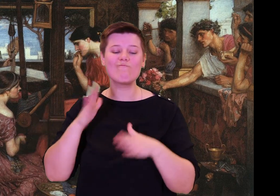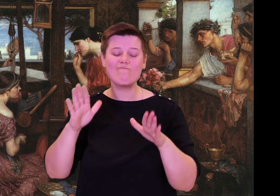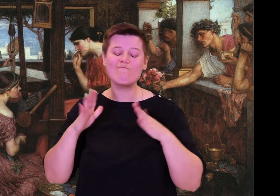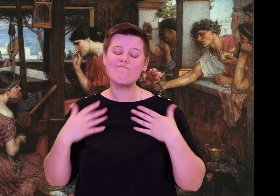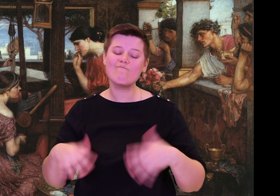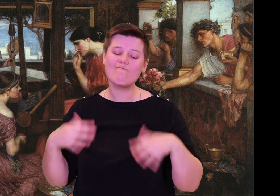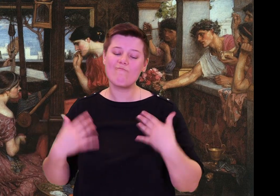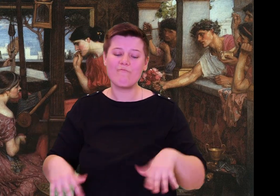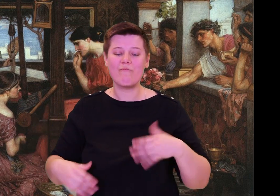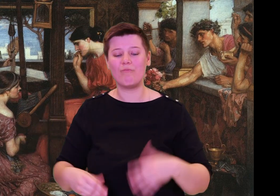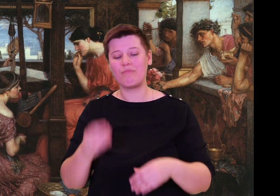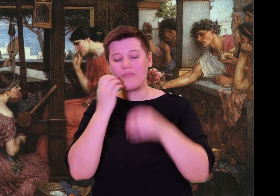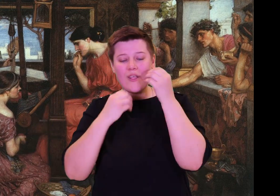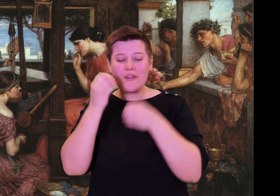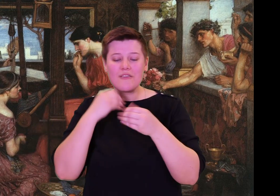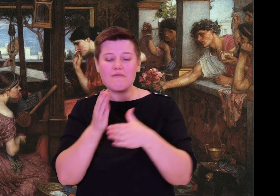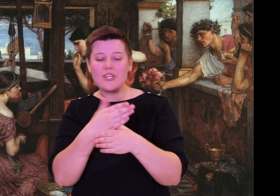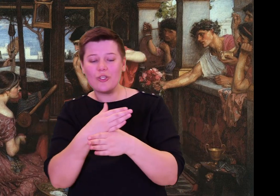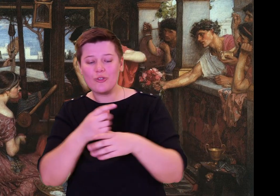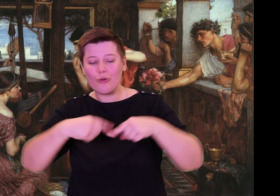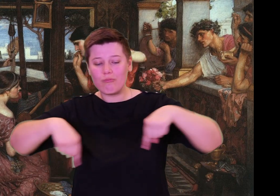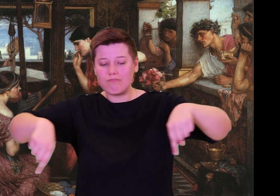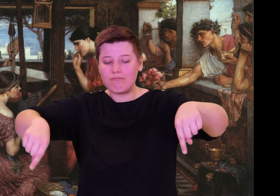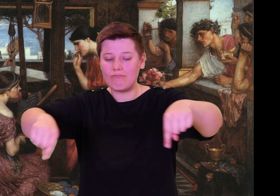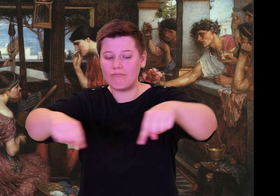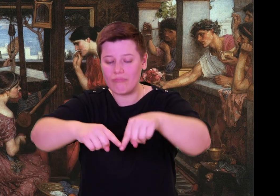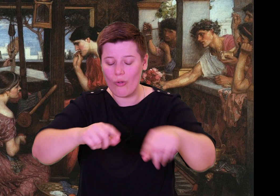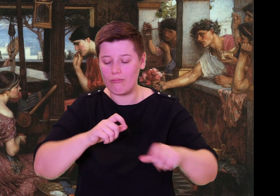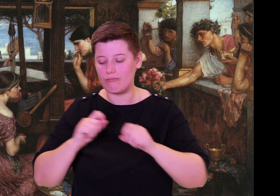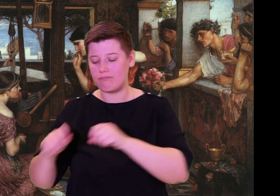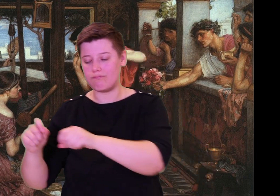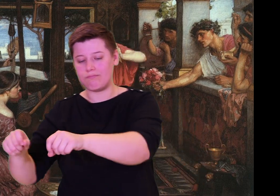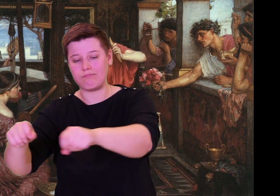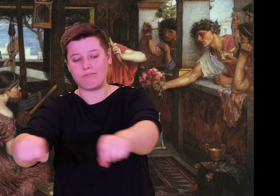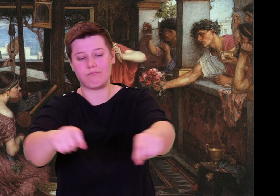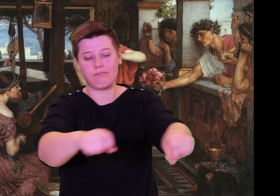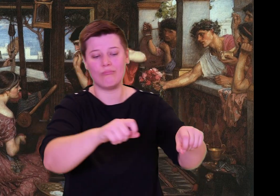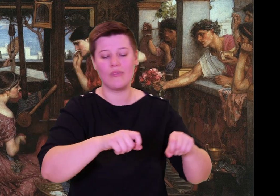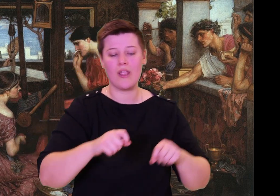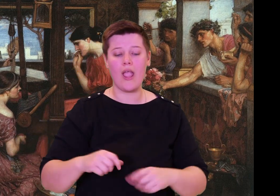matched hers. And then they cooked the outer parts of meat and helped